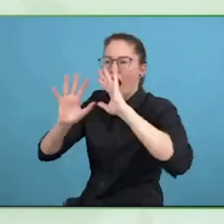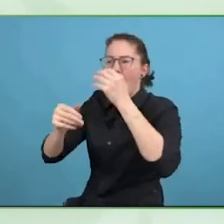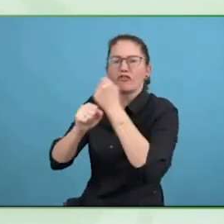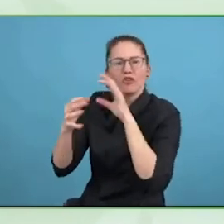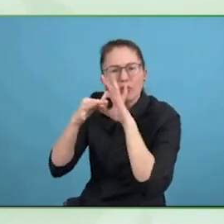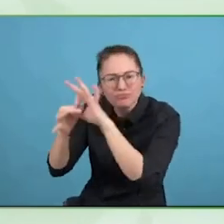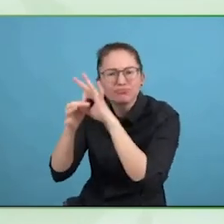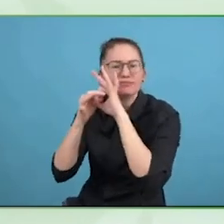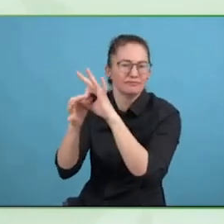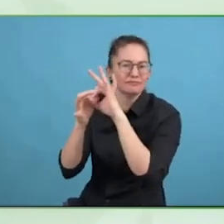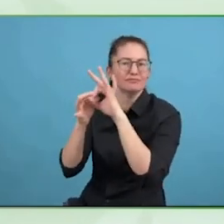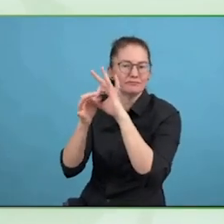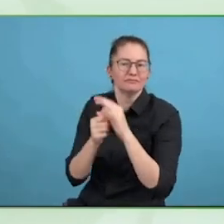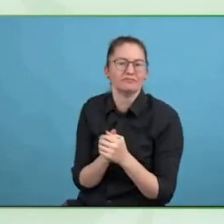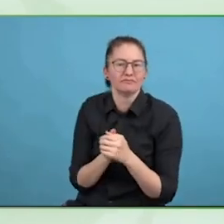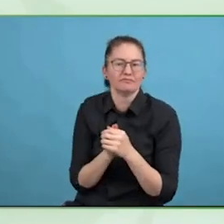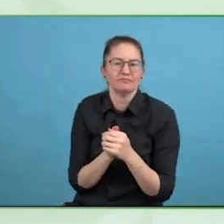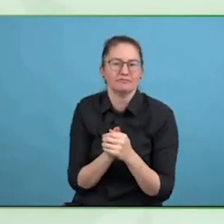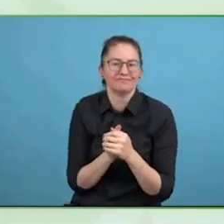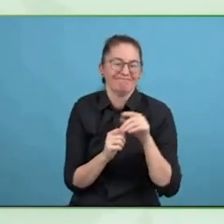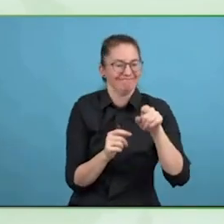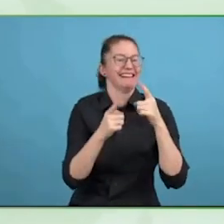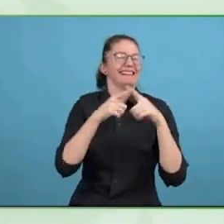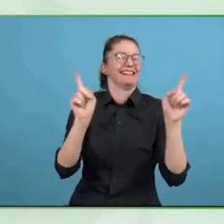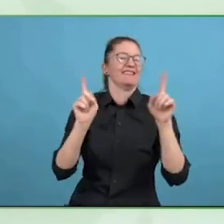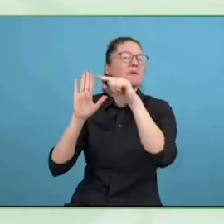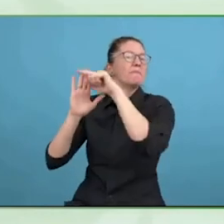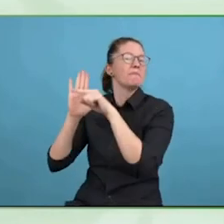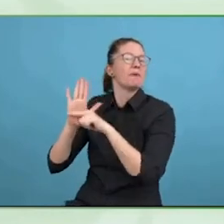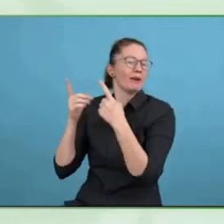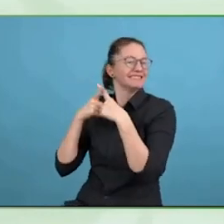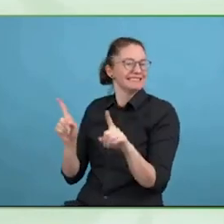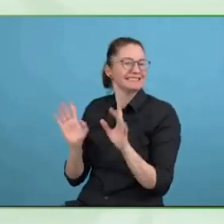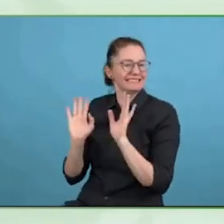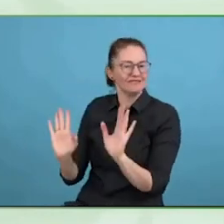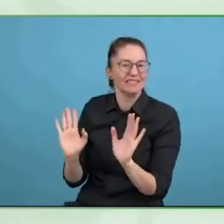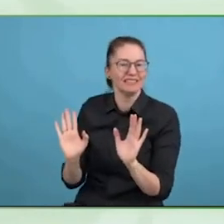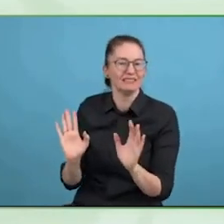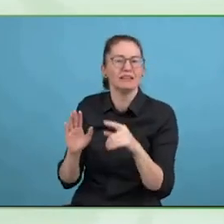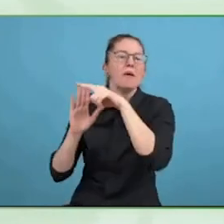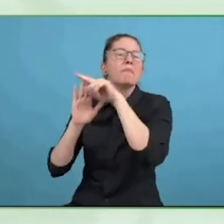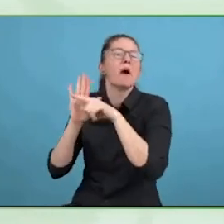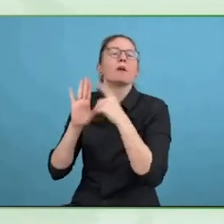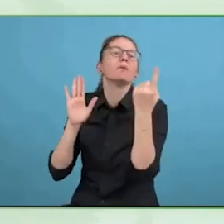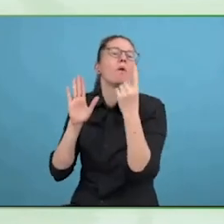people responsible is a really key aspect of organisational maturity